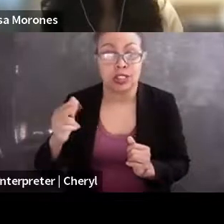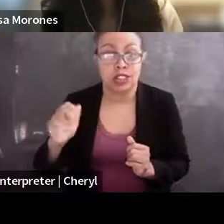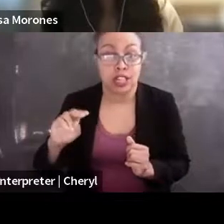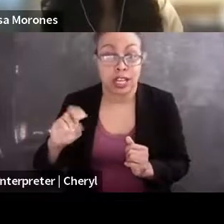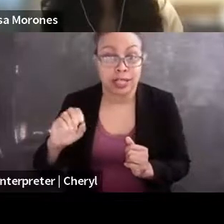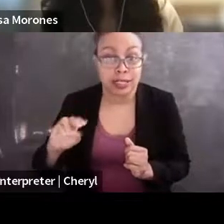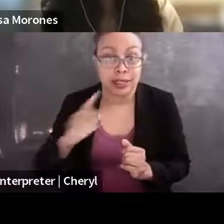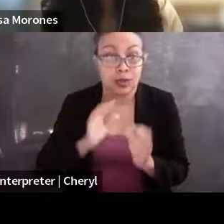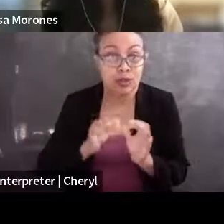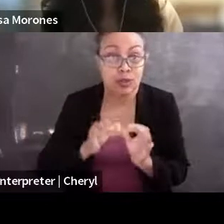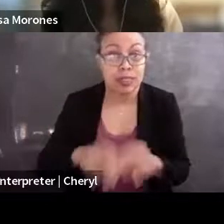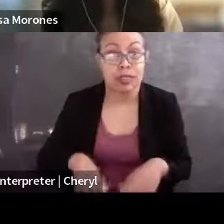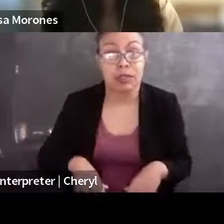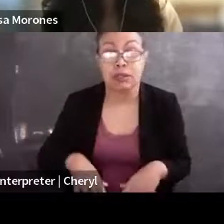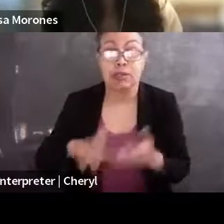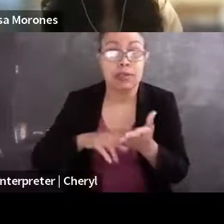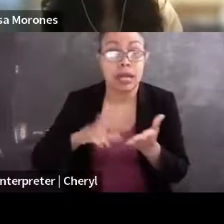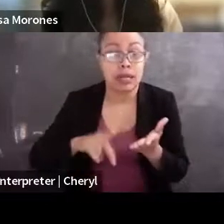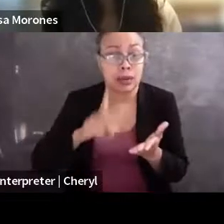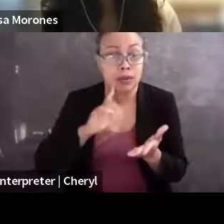You can sign up for our, you know, obligatory plugs,